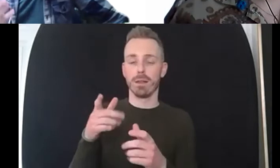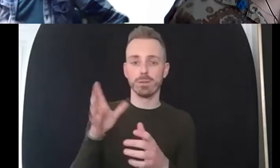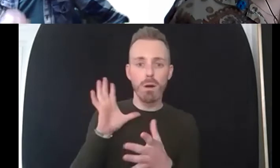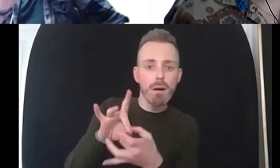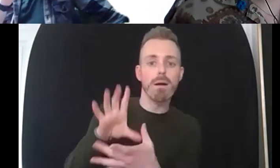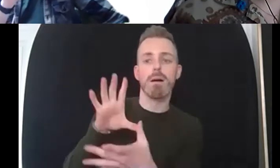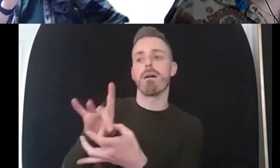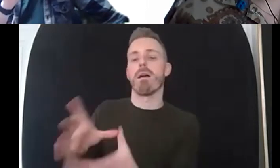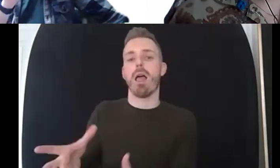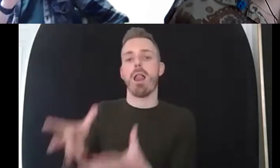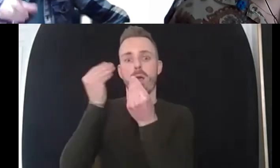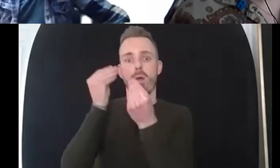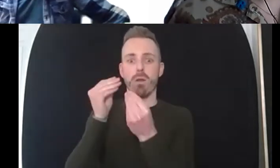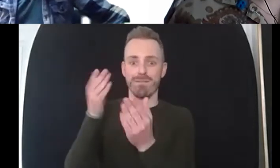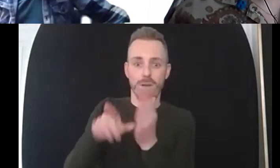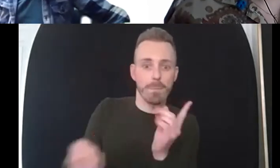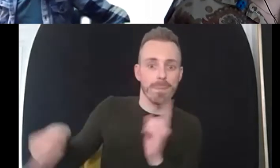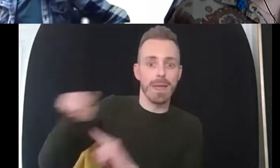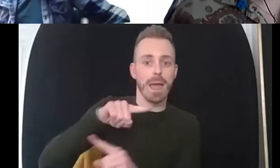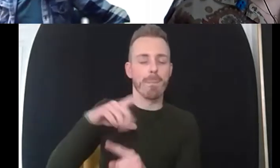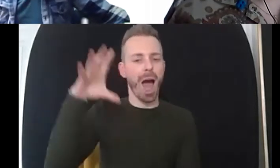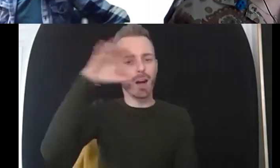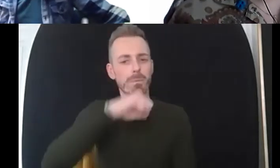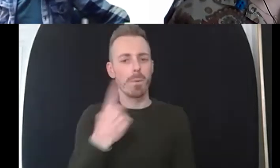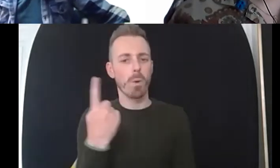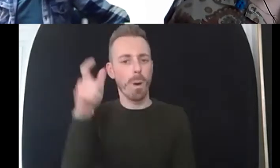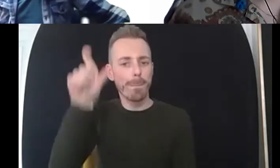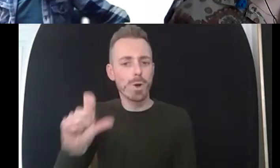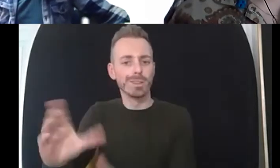somebody giving me a pink triangle and telling me the history of the pink triangle when i was very